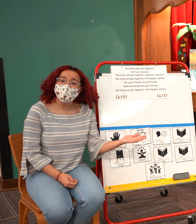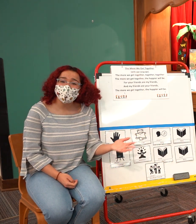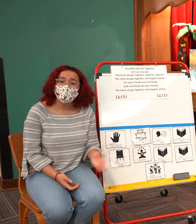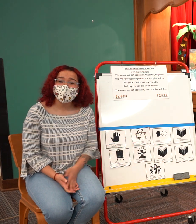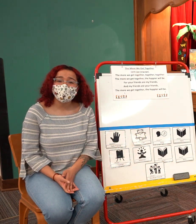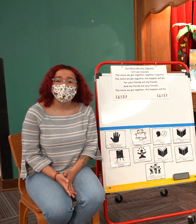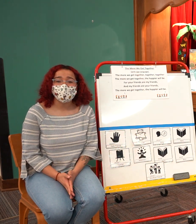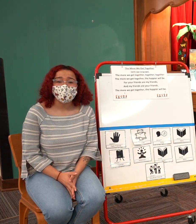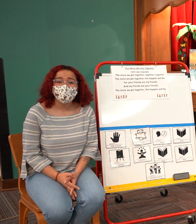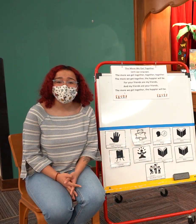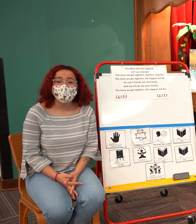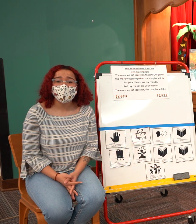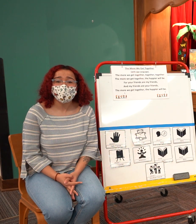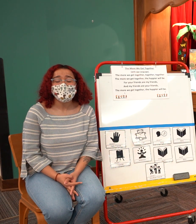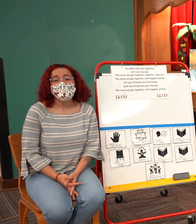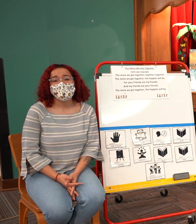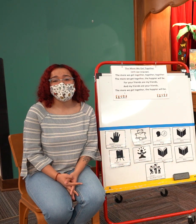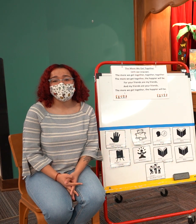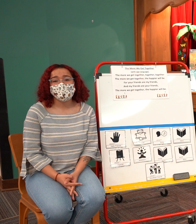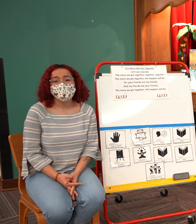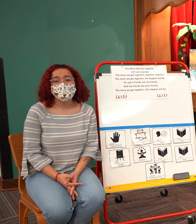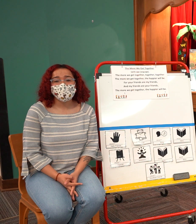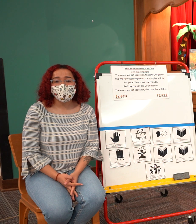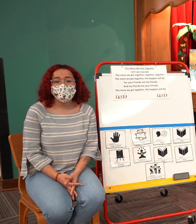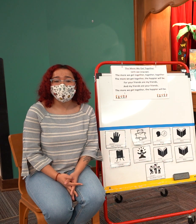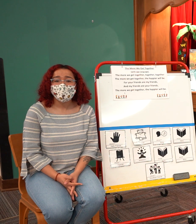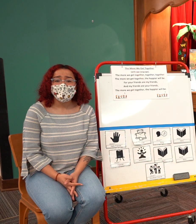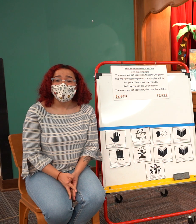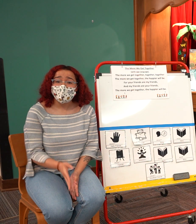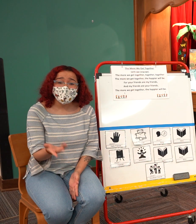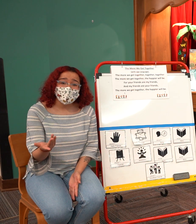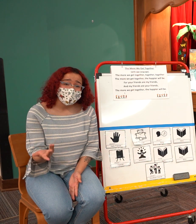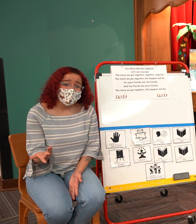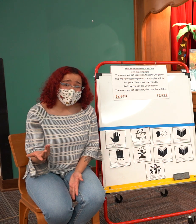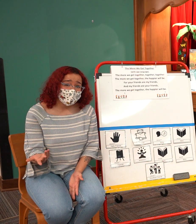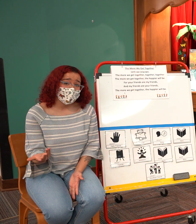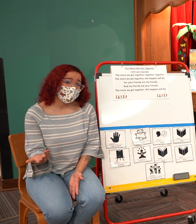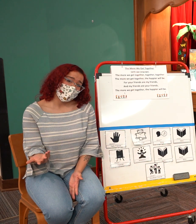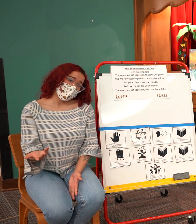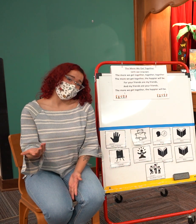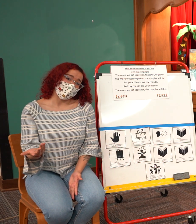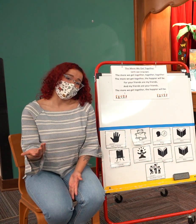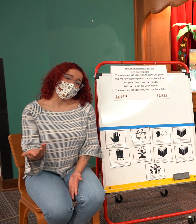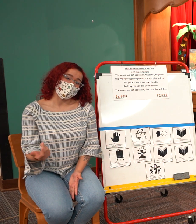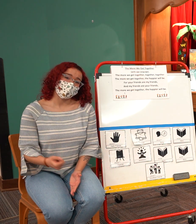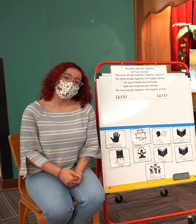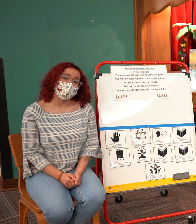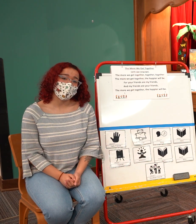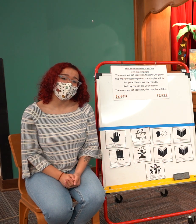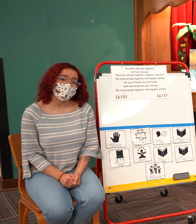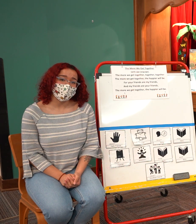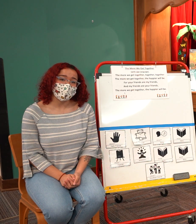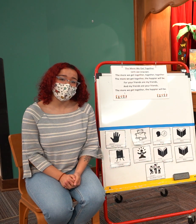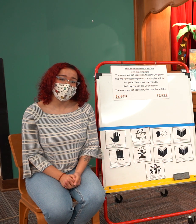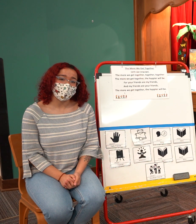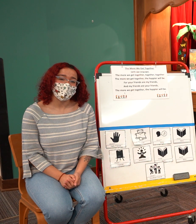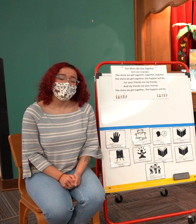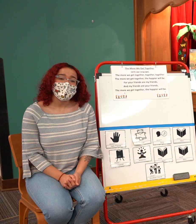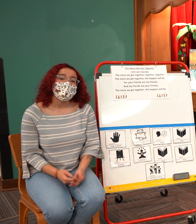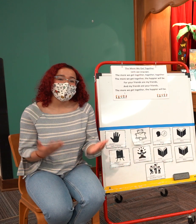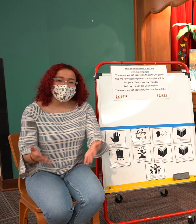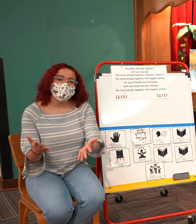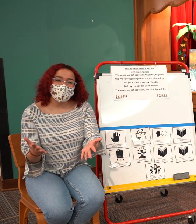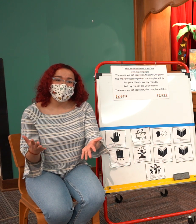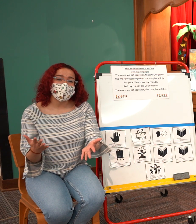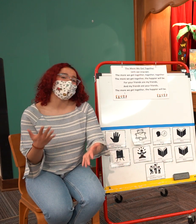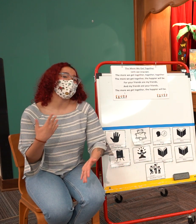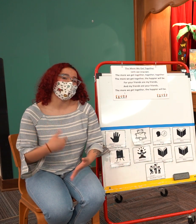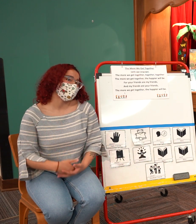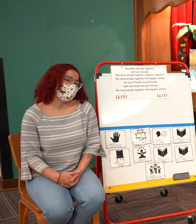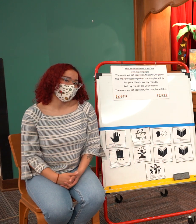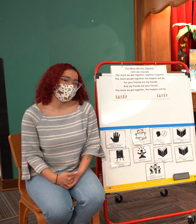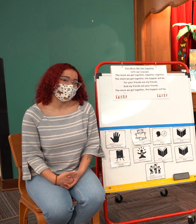really what rebreath is all about this year and carol lindstrom wrote a story uh to encourage